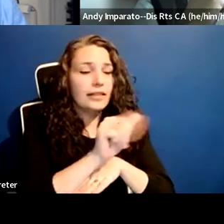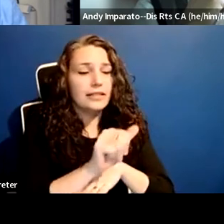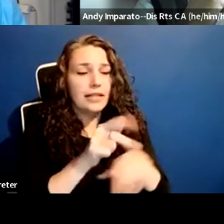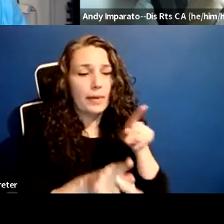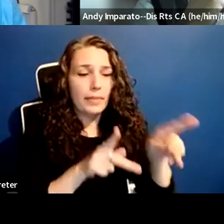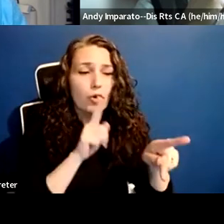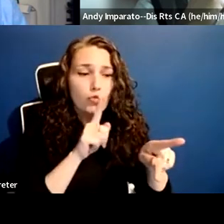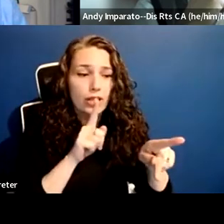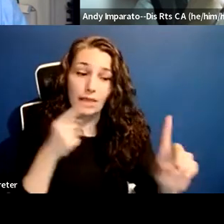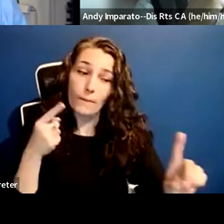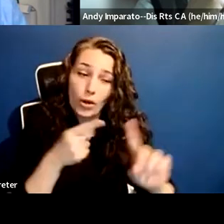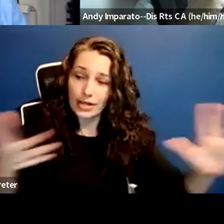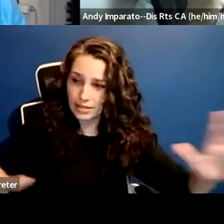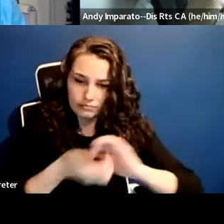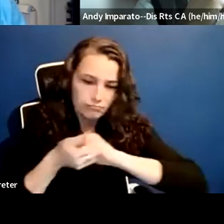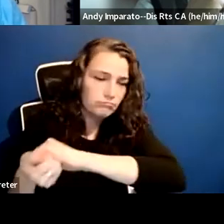And I also want to say right now